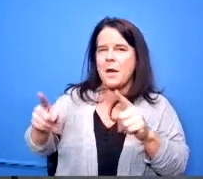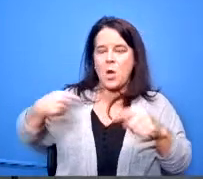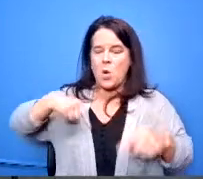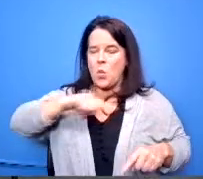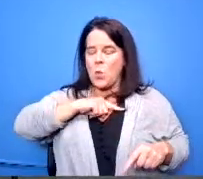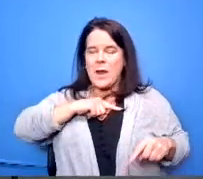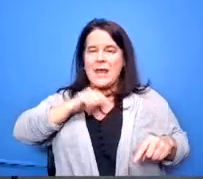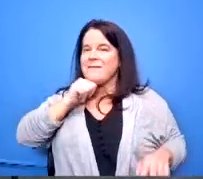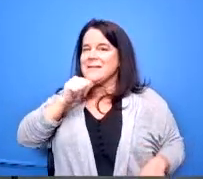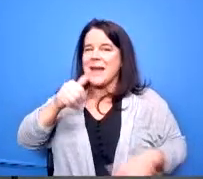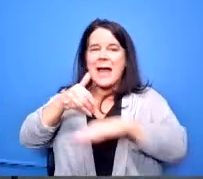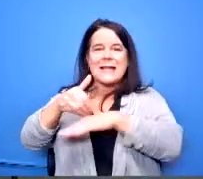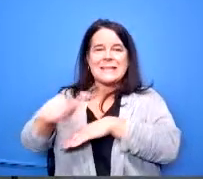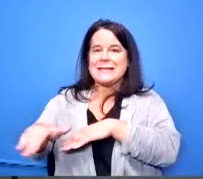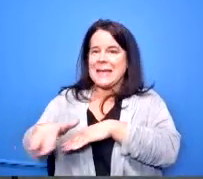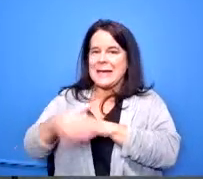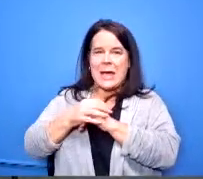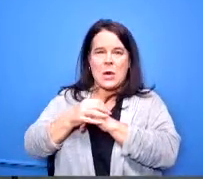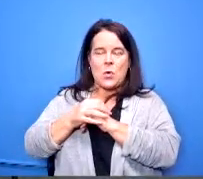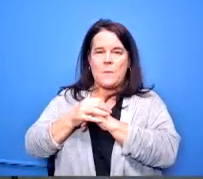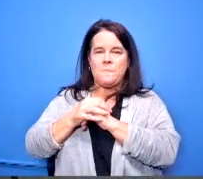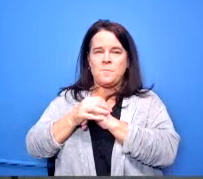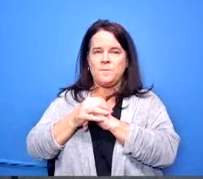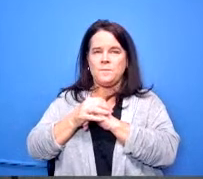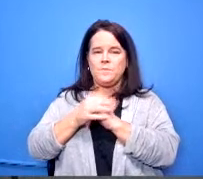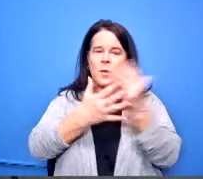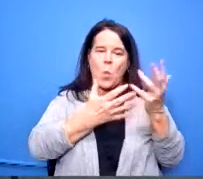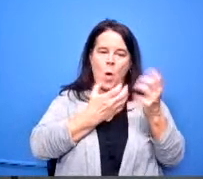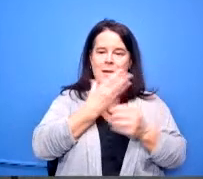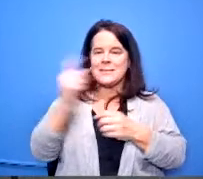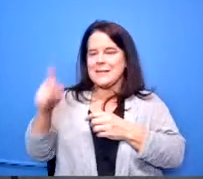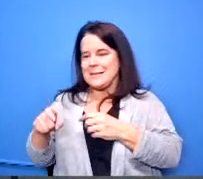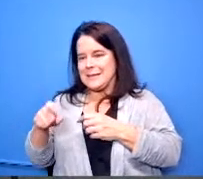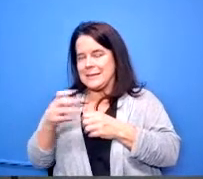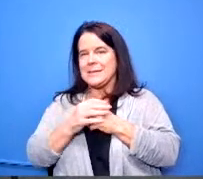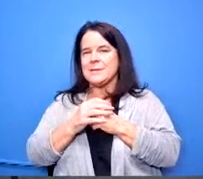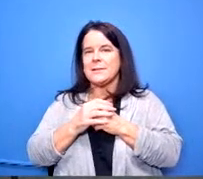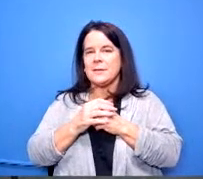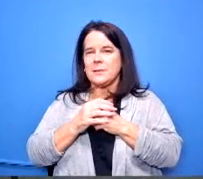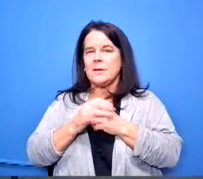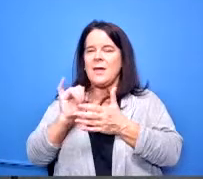sent out to you the wants and the needs and that would probably be very interesting and helpful